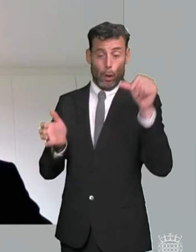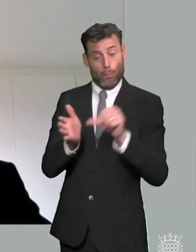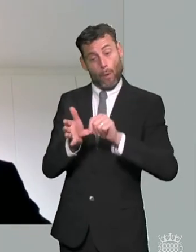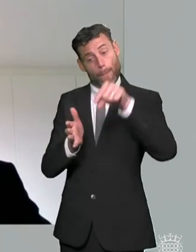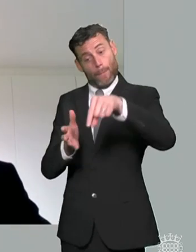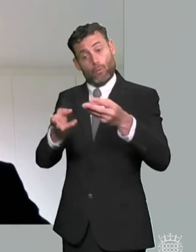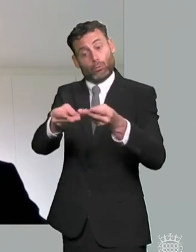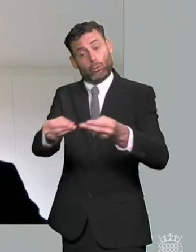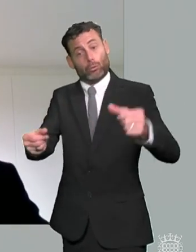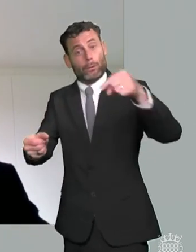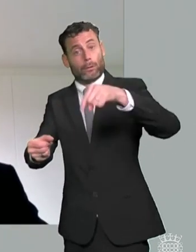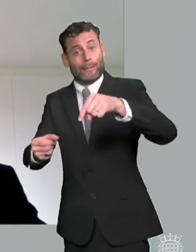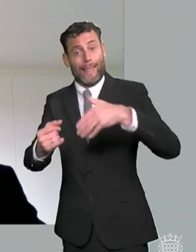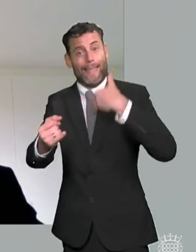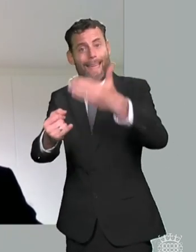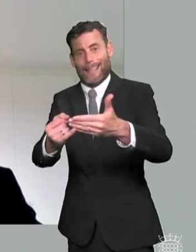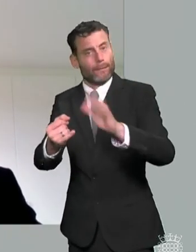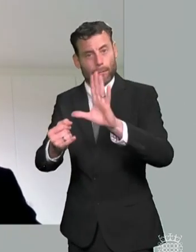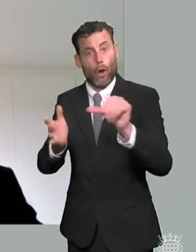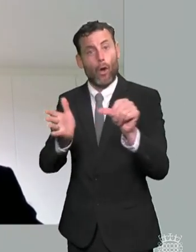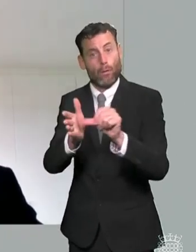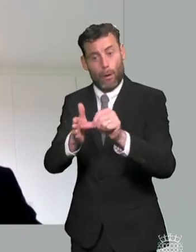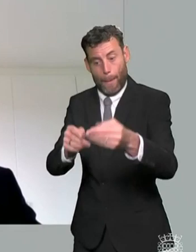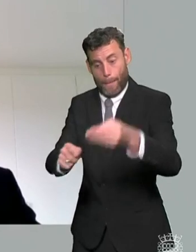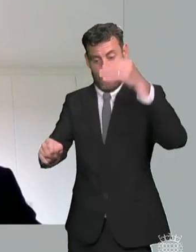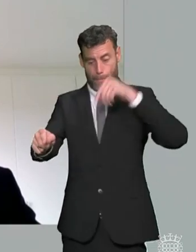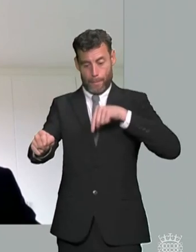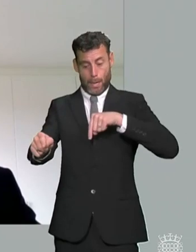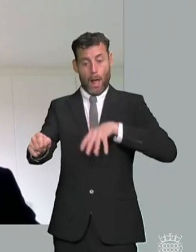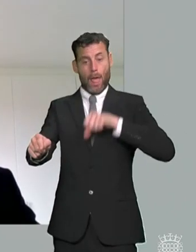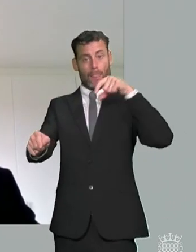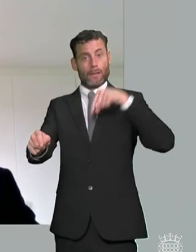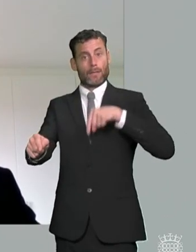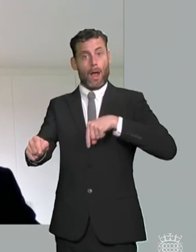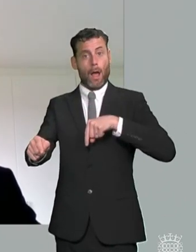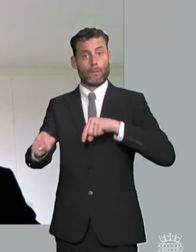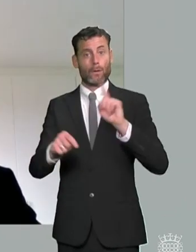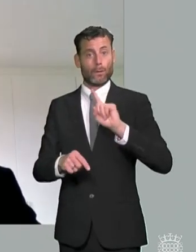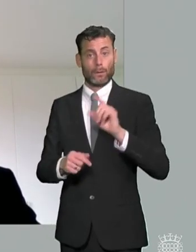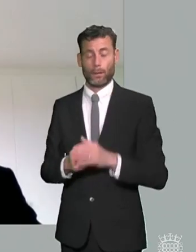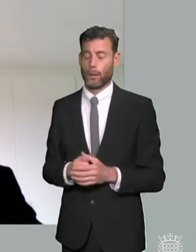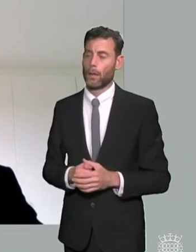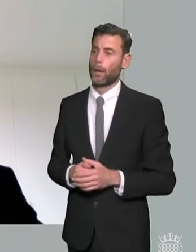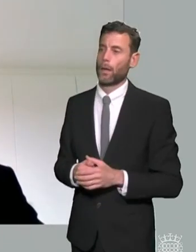the problem to be fixed is vexatious and litigious parents who are too quick to go to law to try and